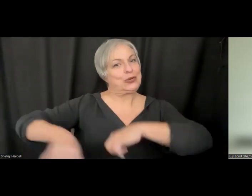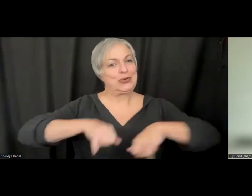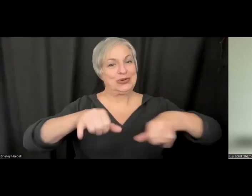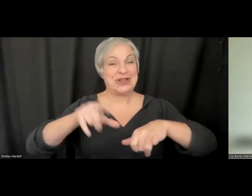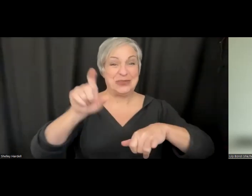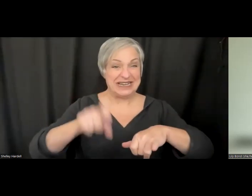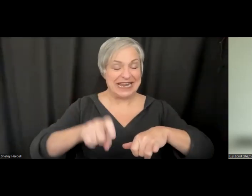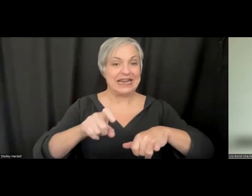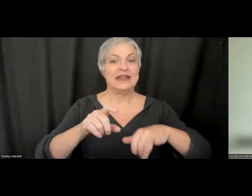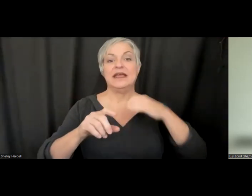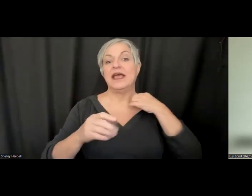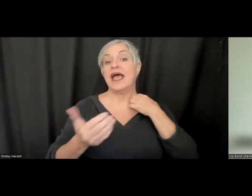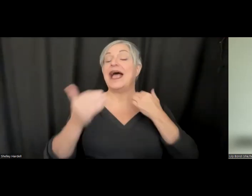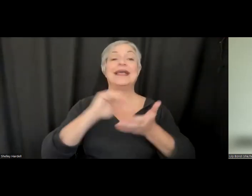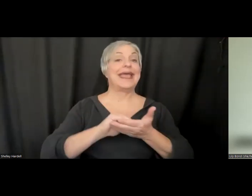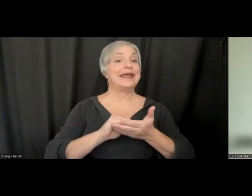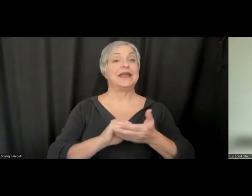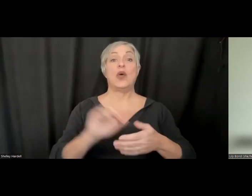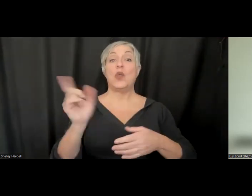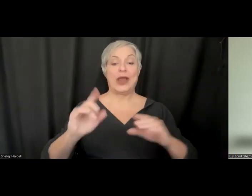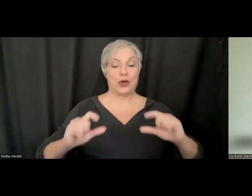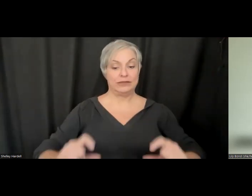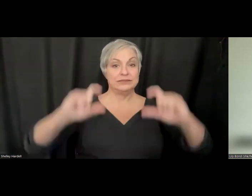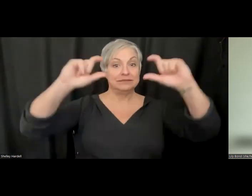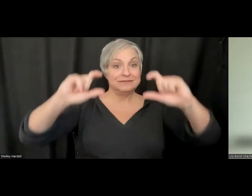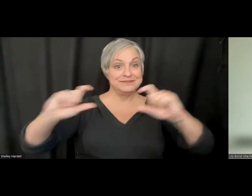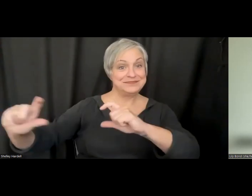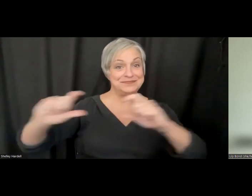captions should be located, how they can be displayed there, and